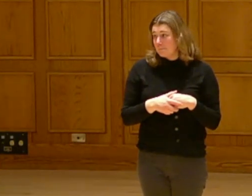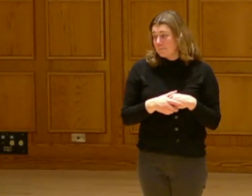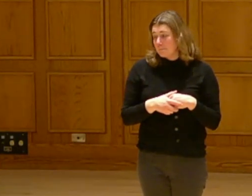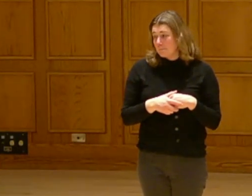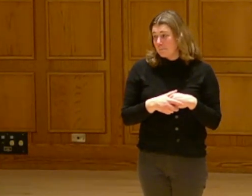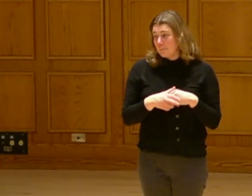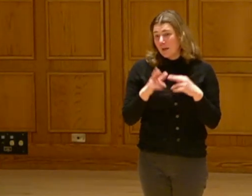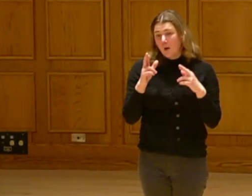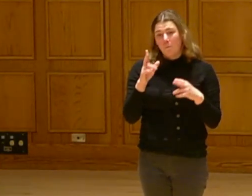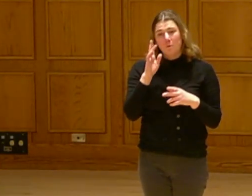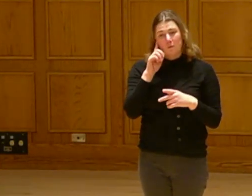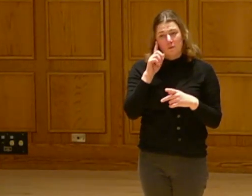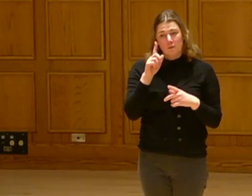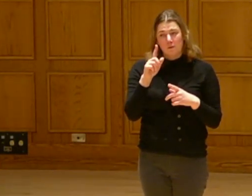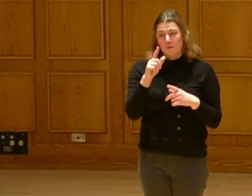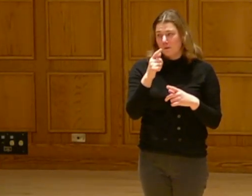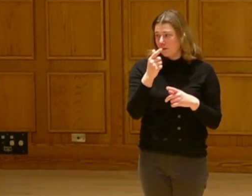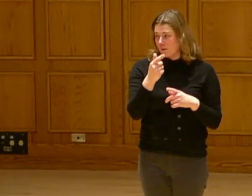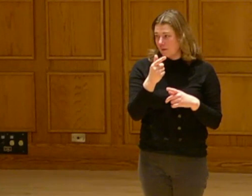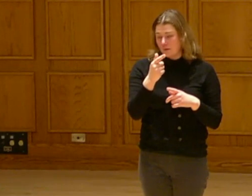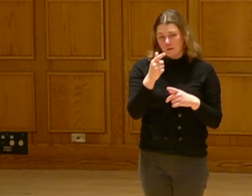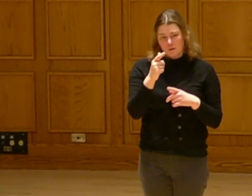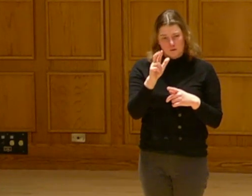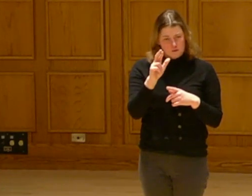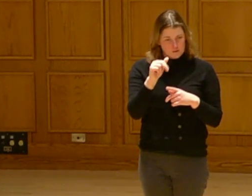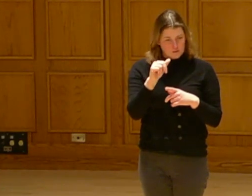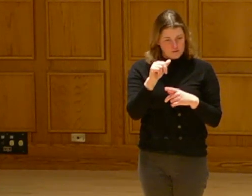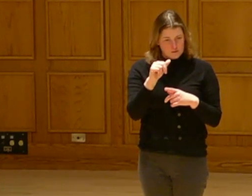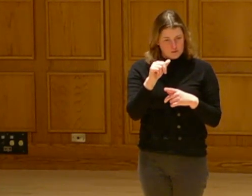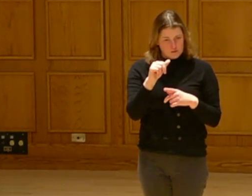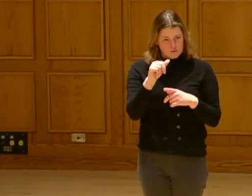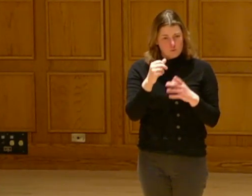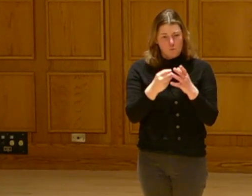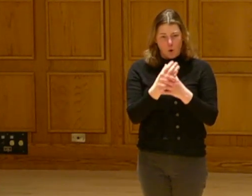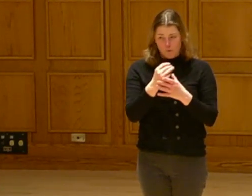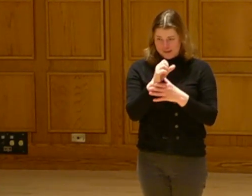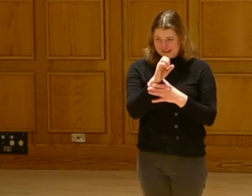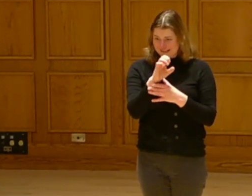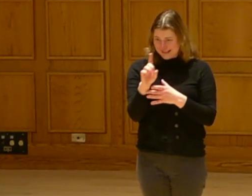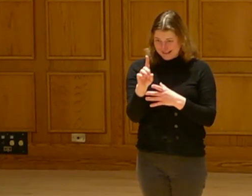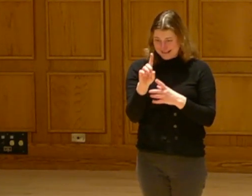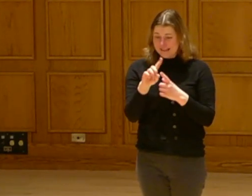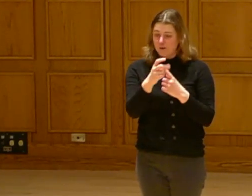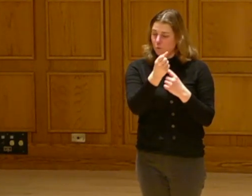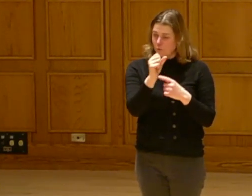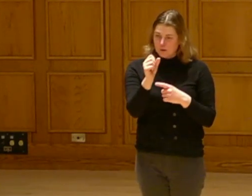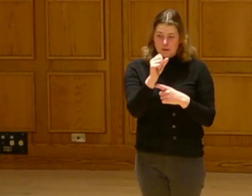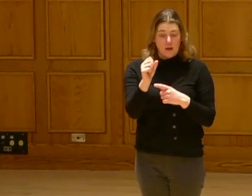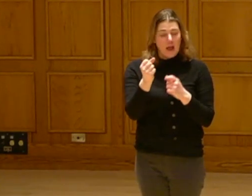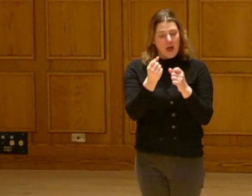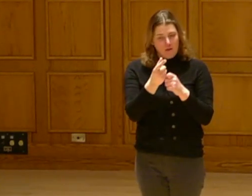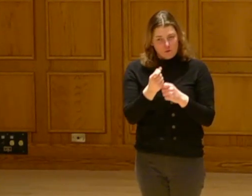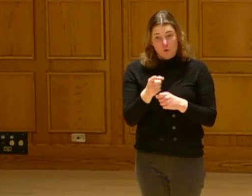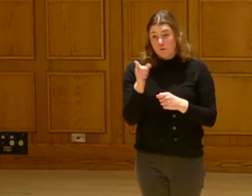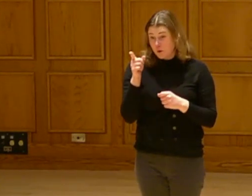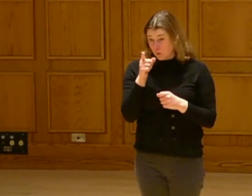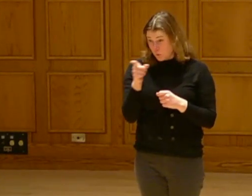doing. So I hope you'll also consider growing seed. Growing seed is not only the active resistance, but for every